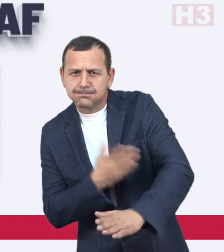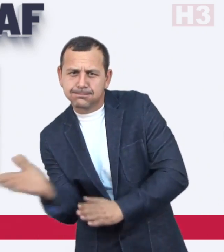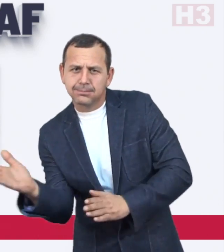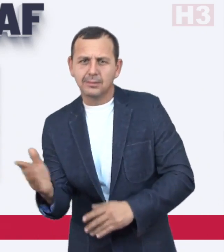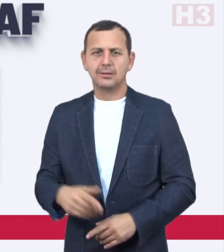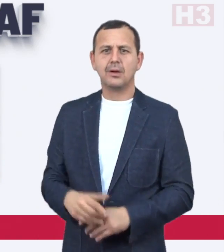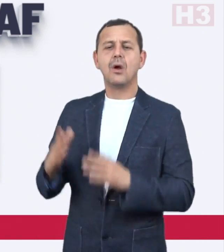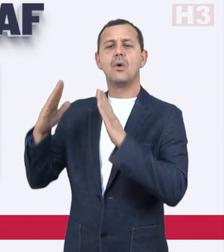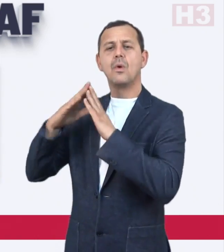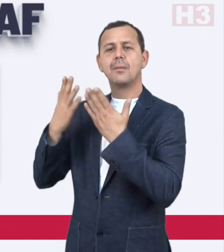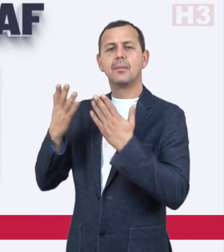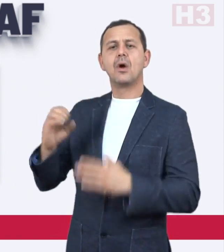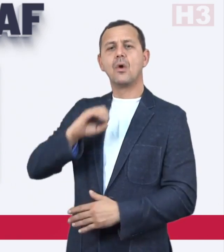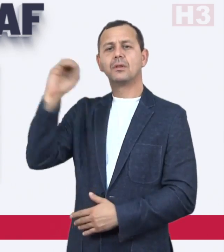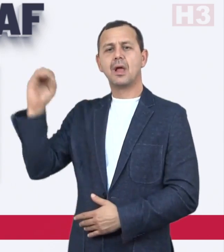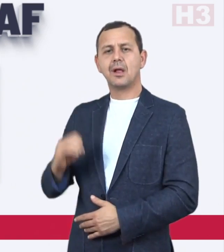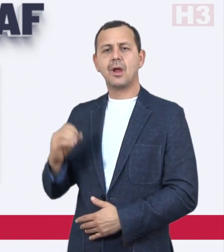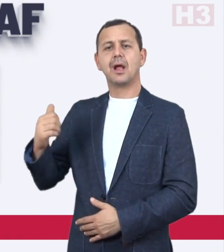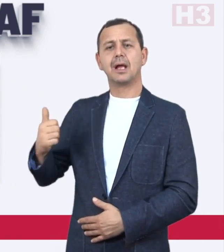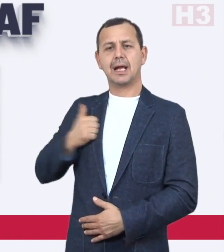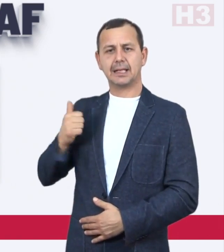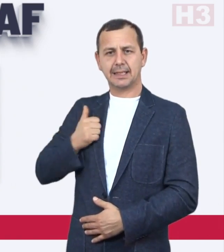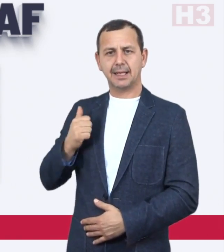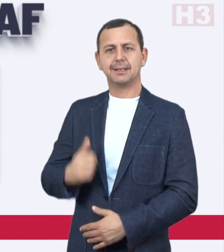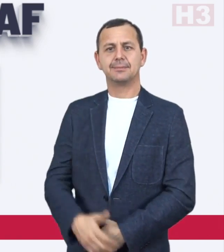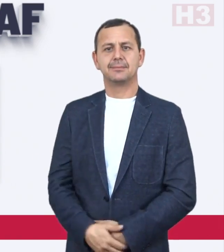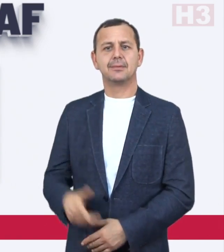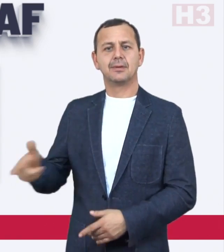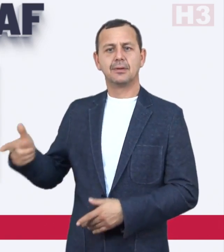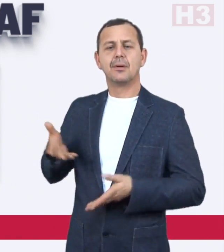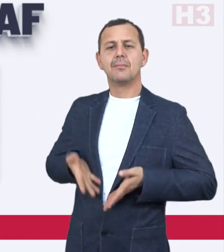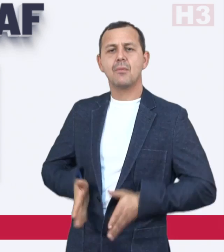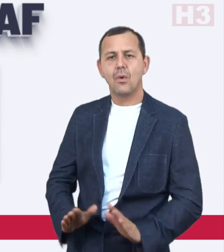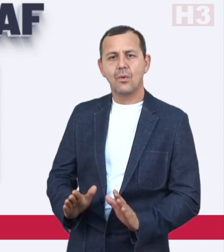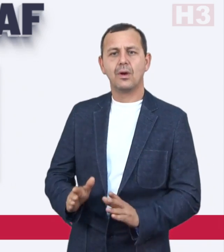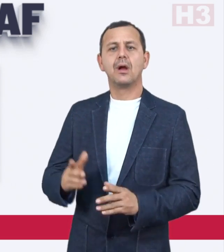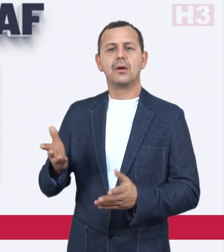in Ottawa, Canada. He was born with a disorder that affected his sight and hearing over